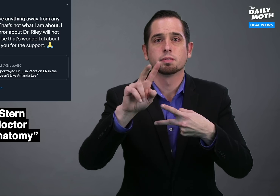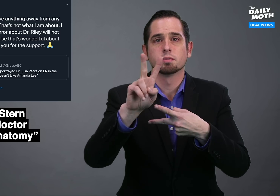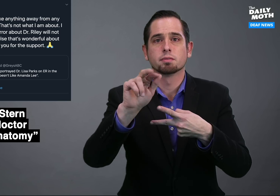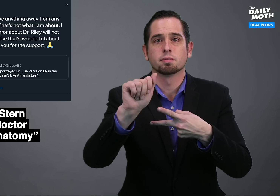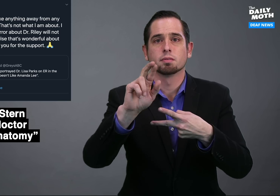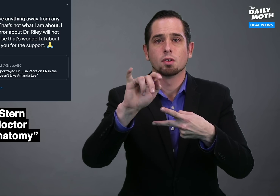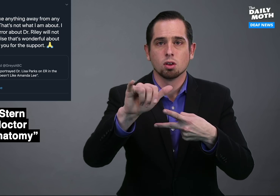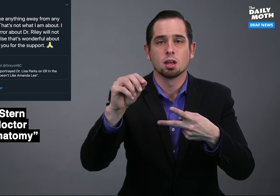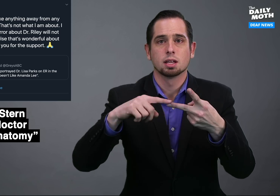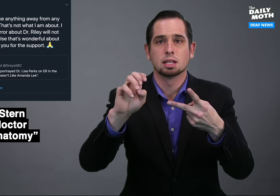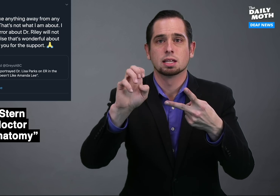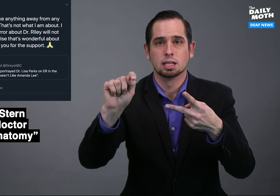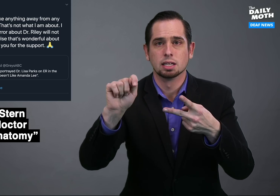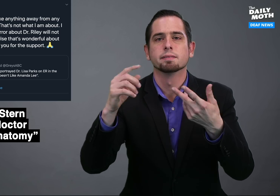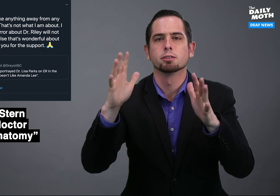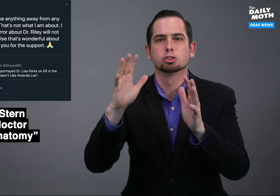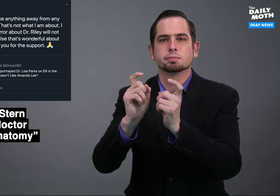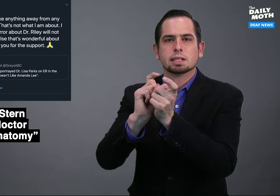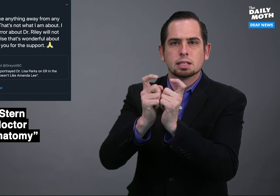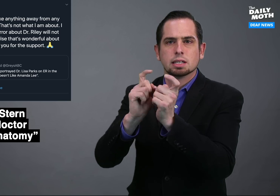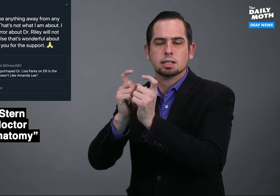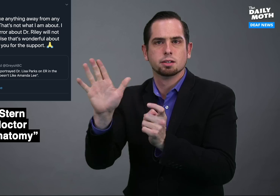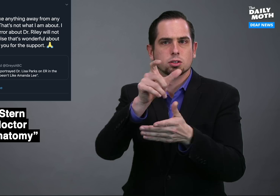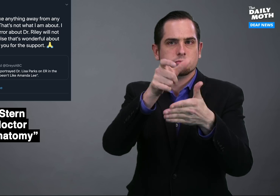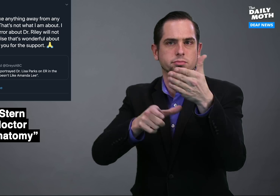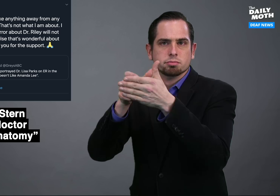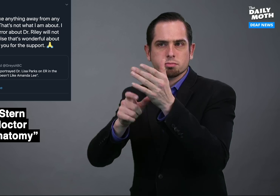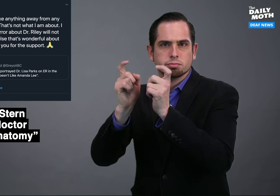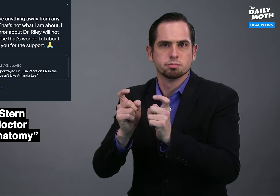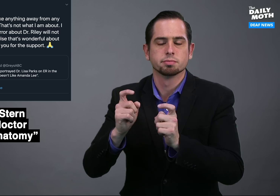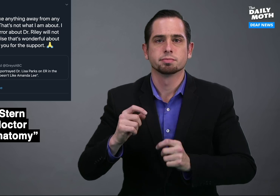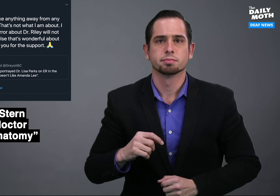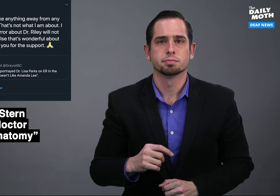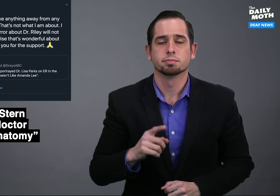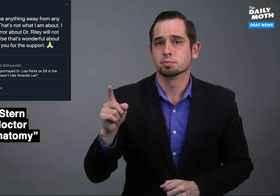Variety and ET edited their stories.